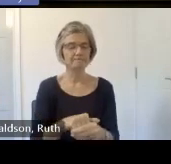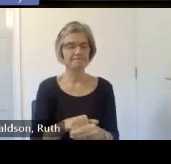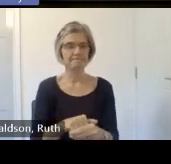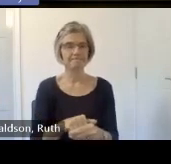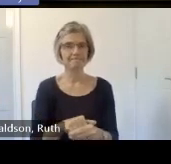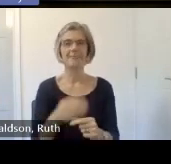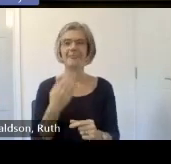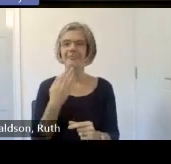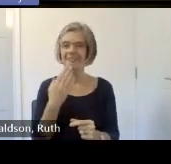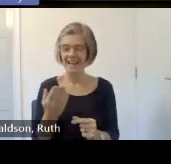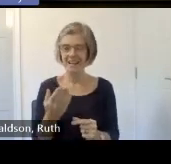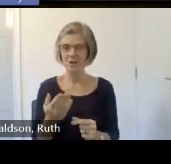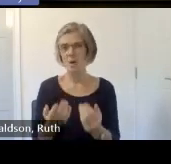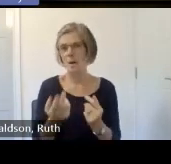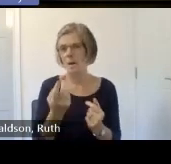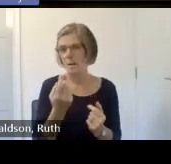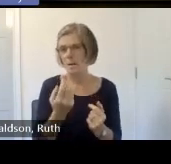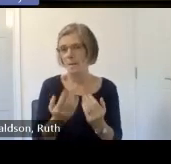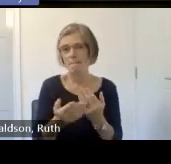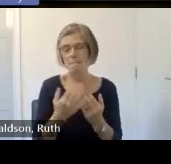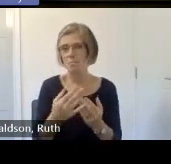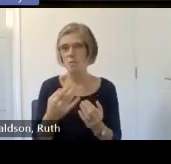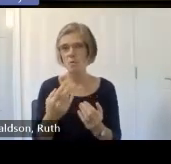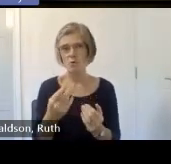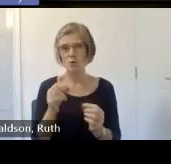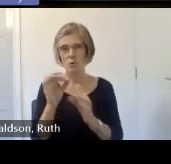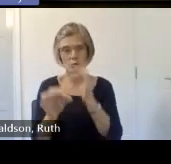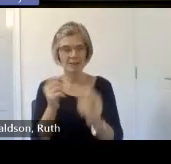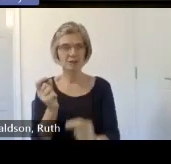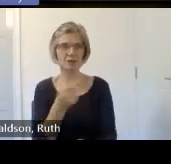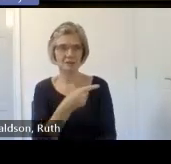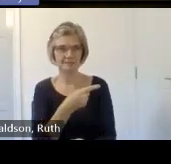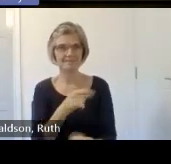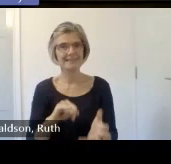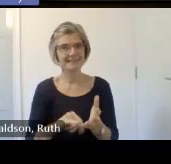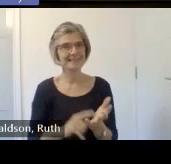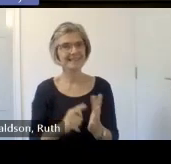but you'll be here all day so please do have chat networking breaks Etc Dom are you heading